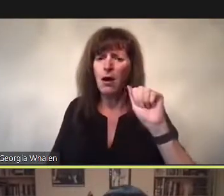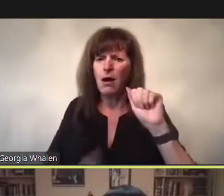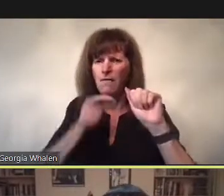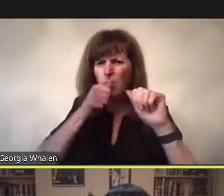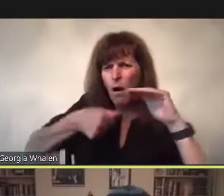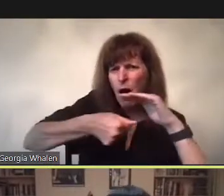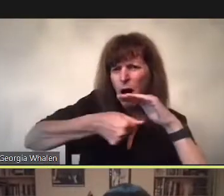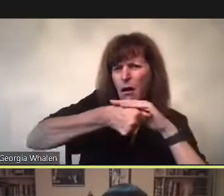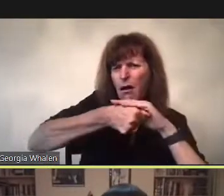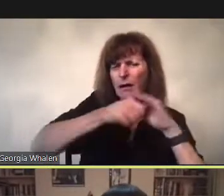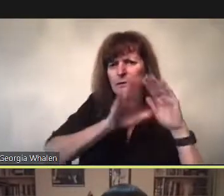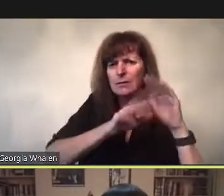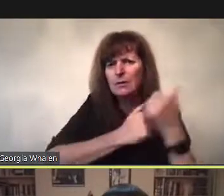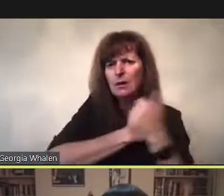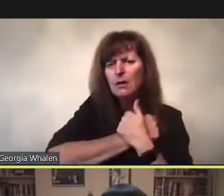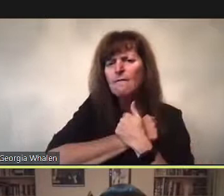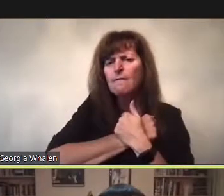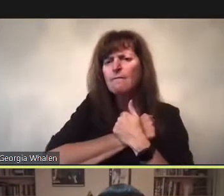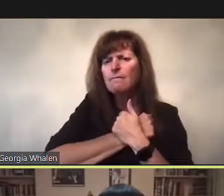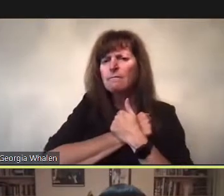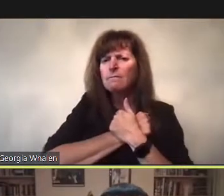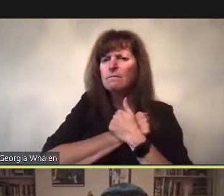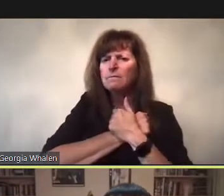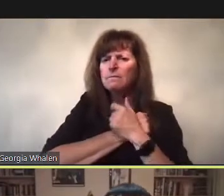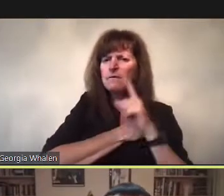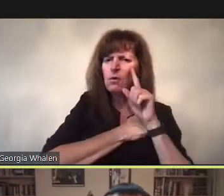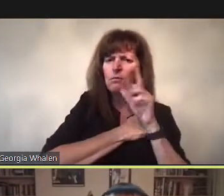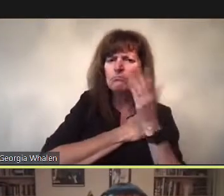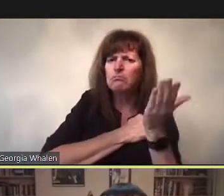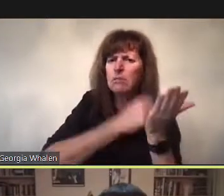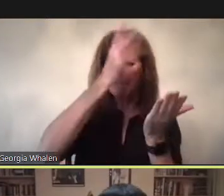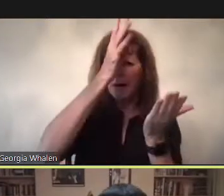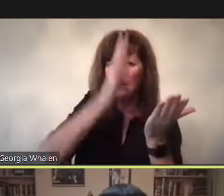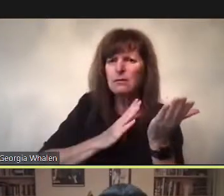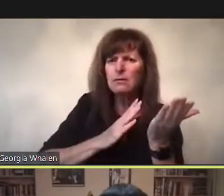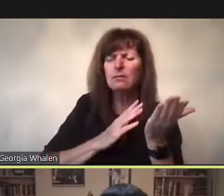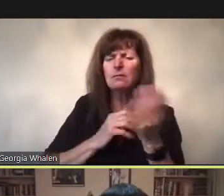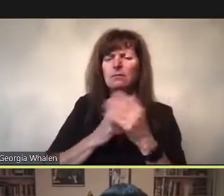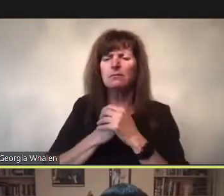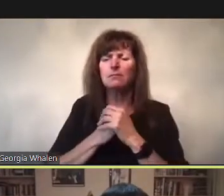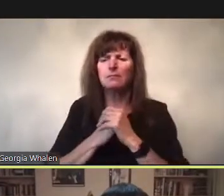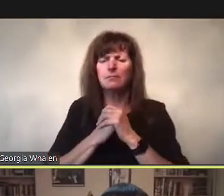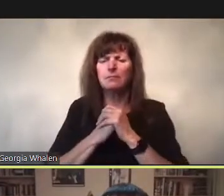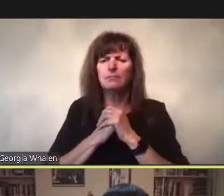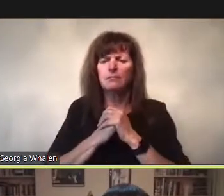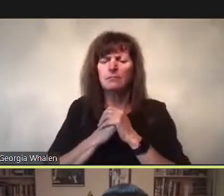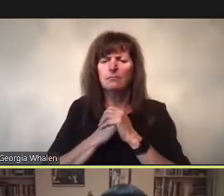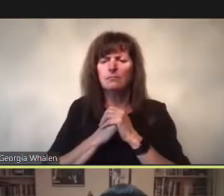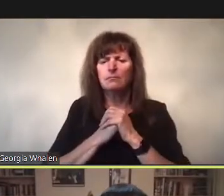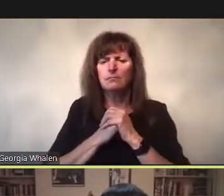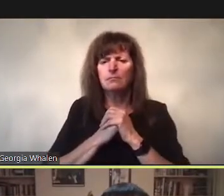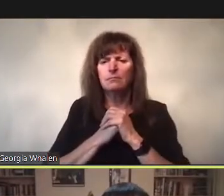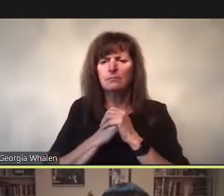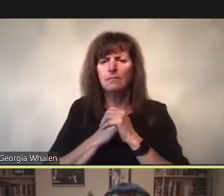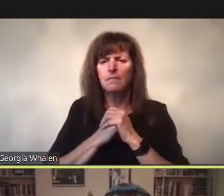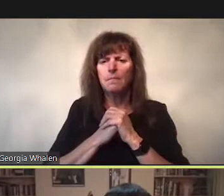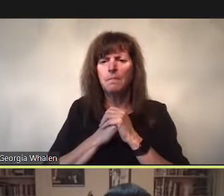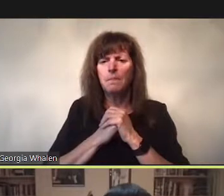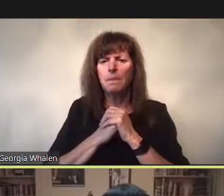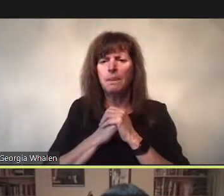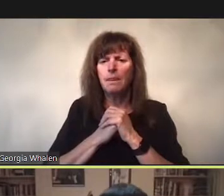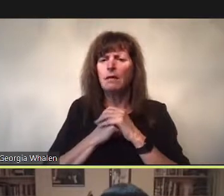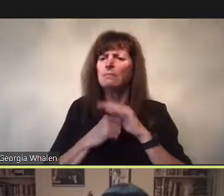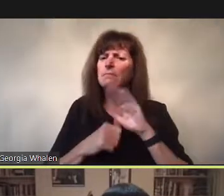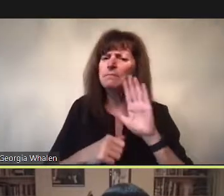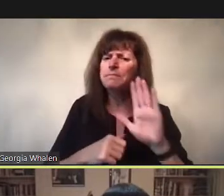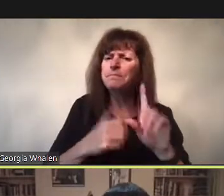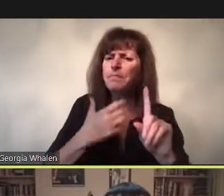through which homosexual men had historically lived their passions.